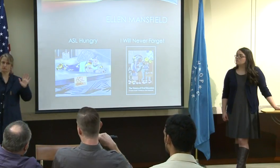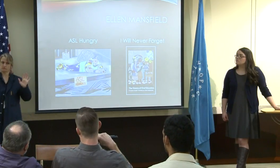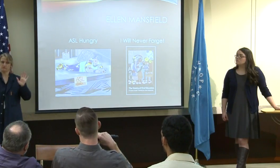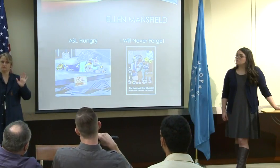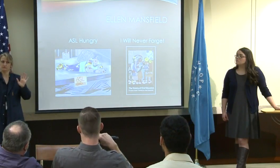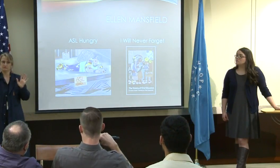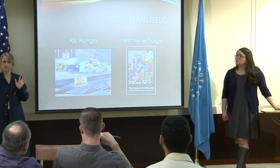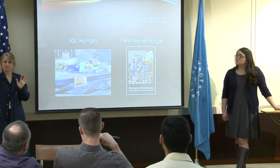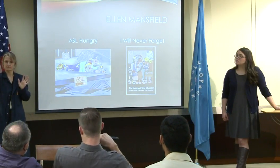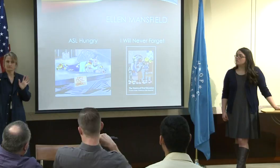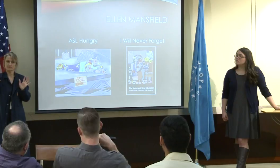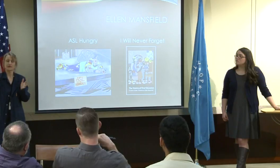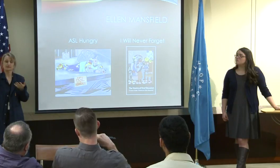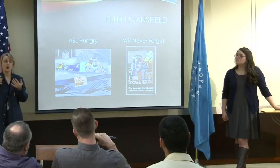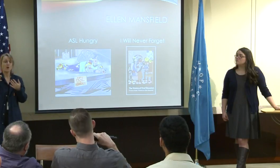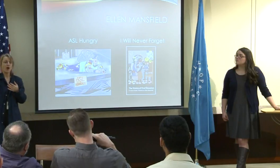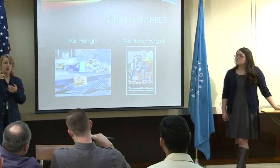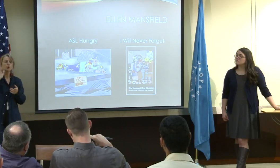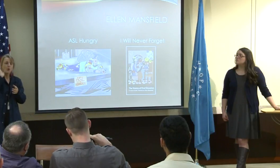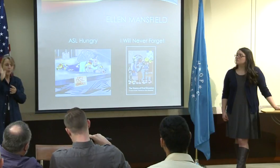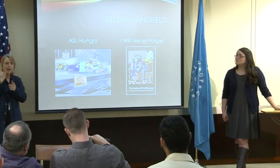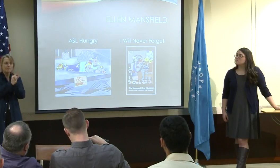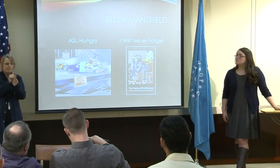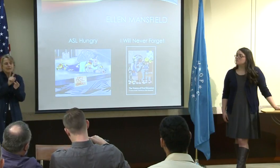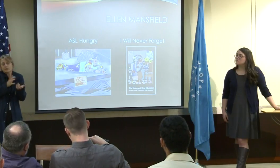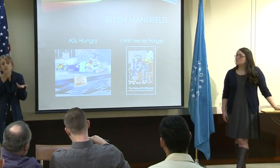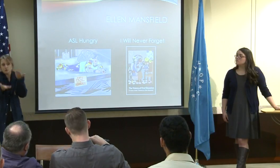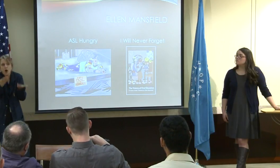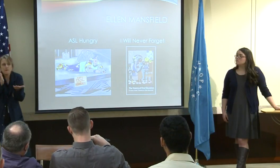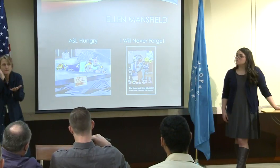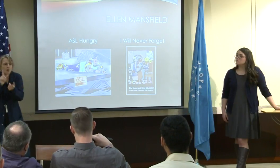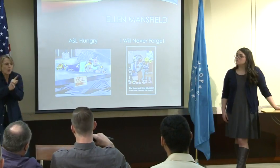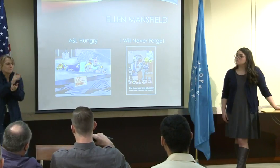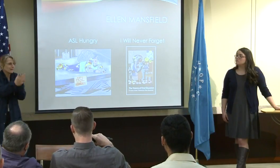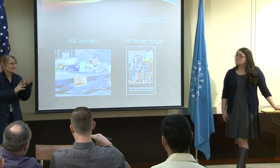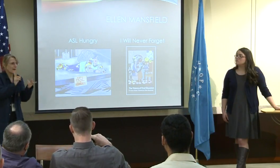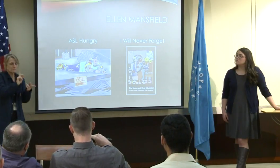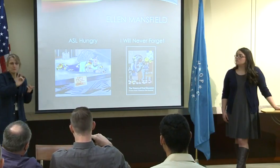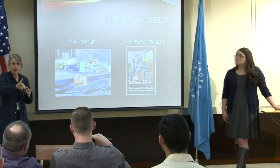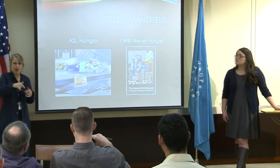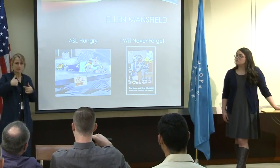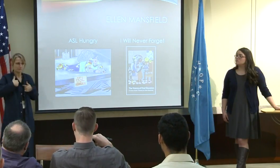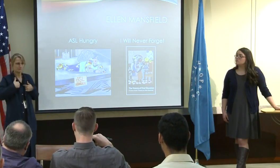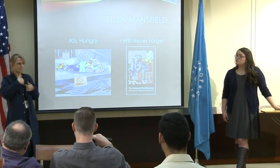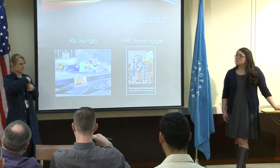And so that specifically only works for that situation. So for this total communication approach, you have to meet people